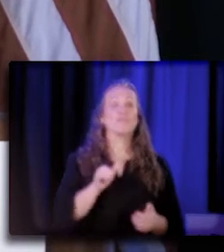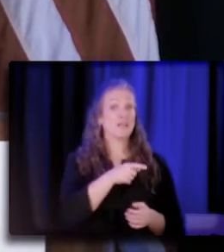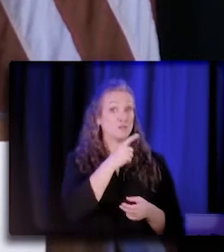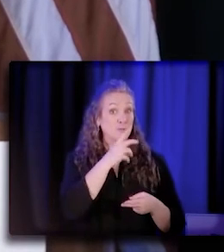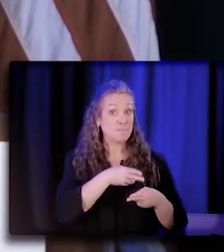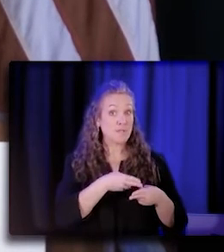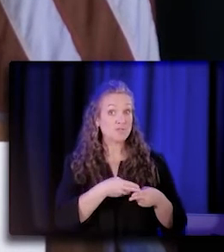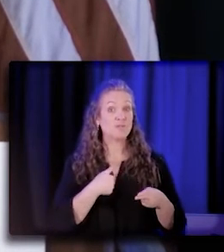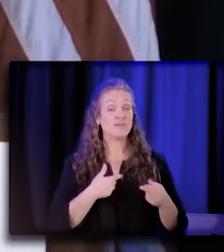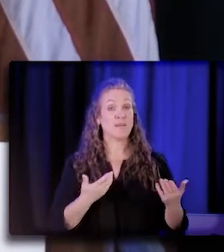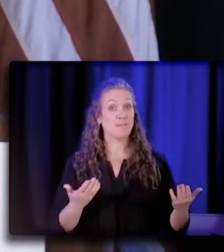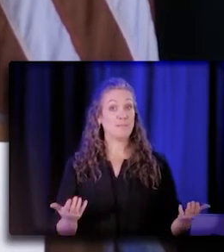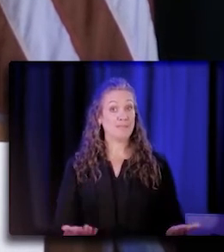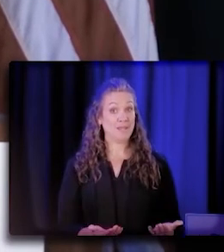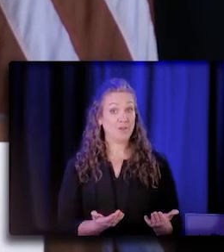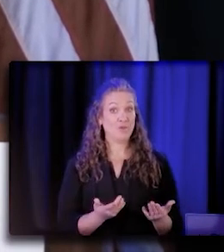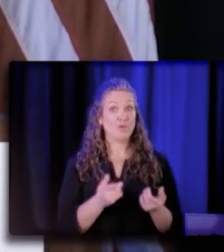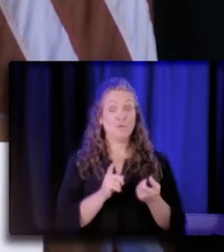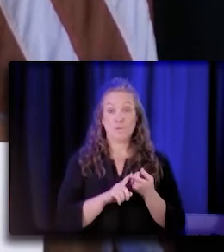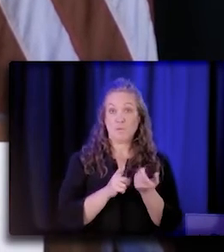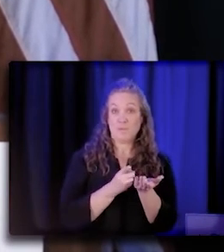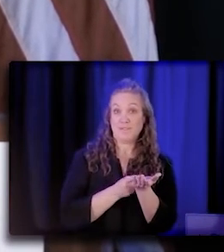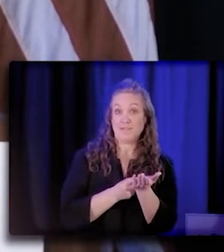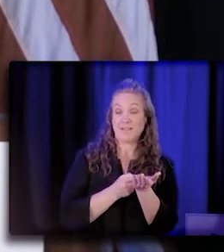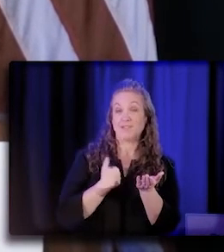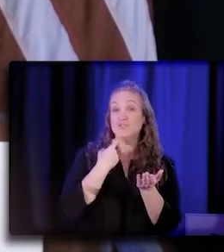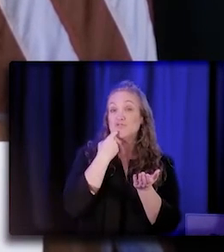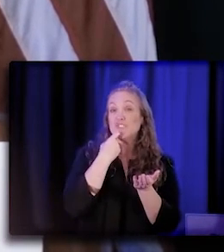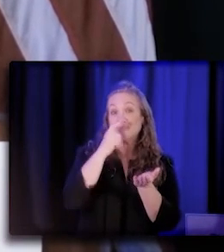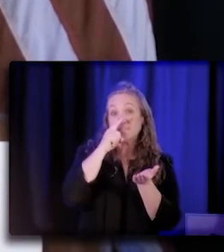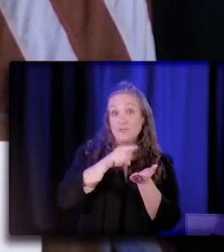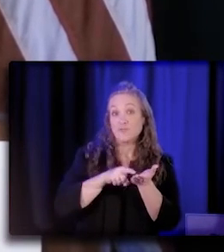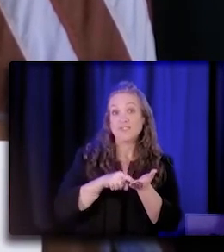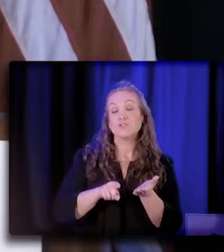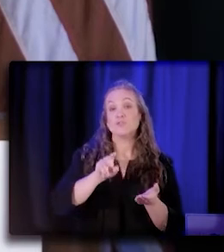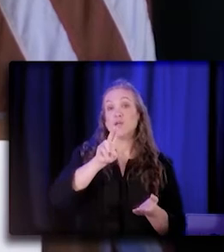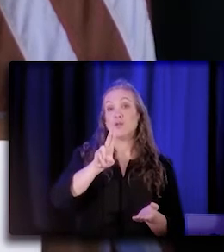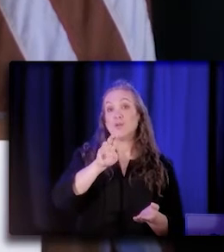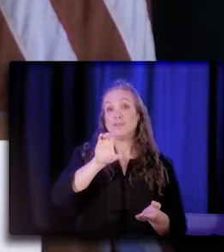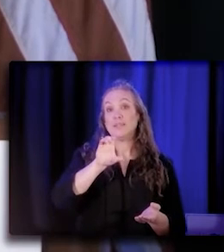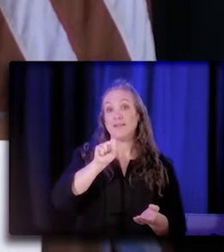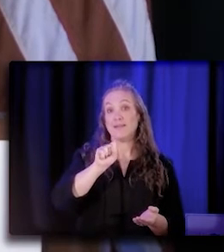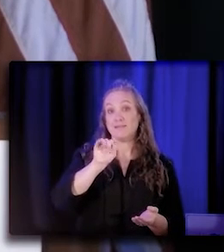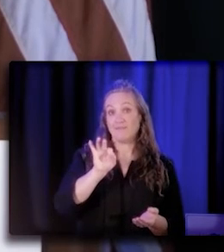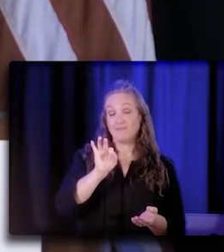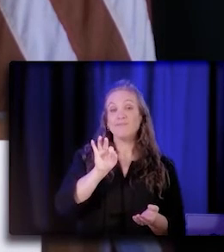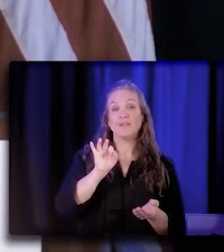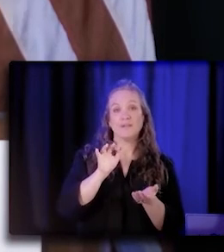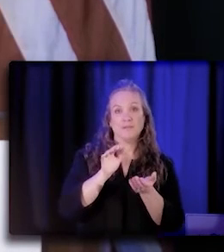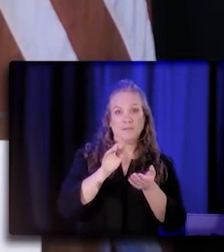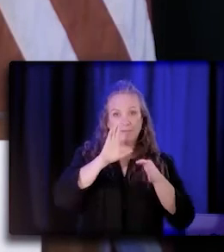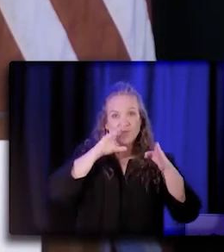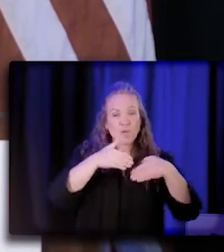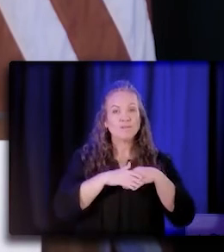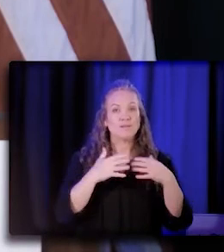I am here to discuss the recent research that we at UCSF have done about community health workers and Promotores.